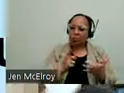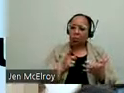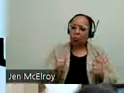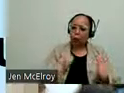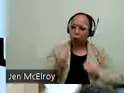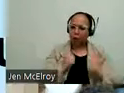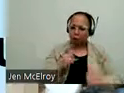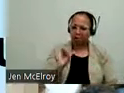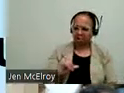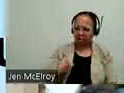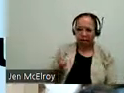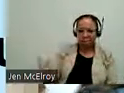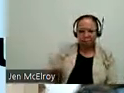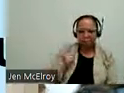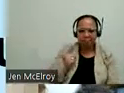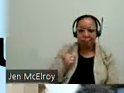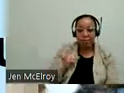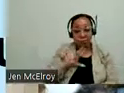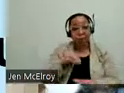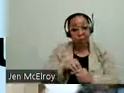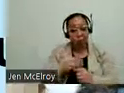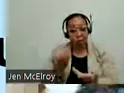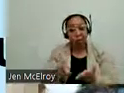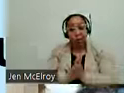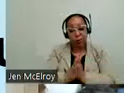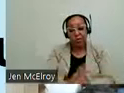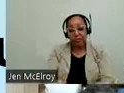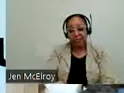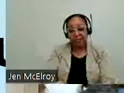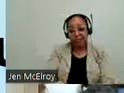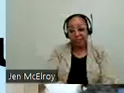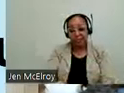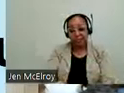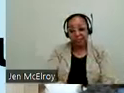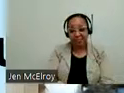proactive about that. So we included in our request for a